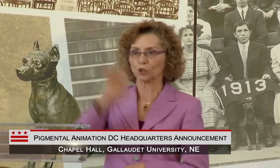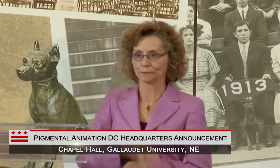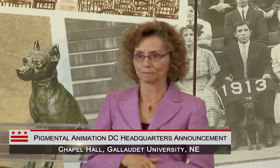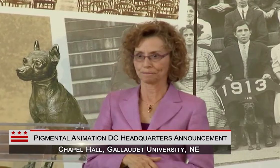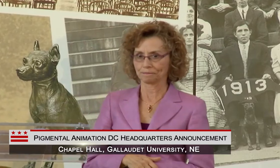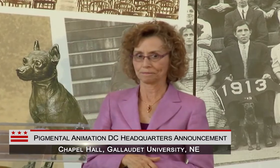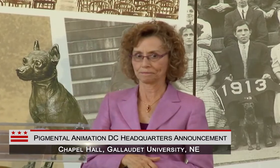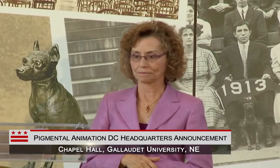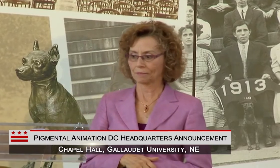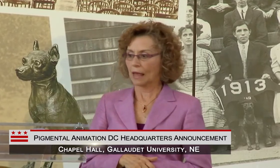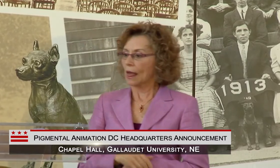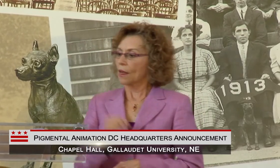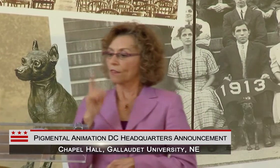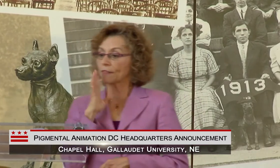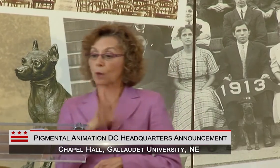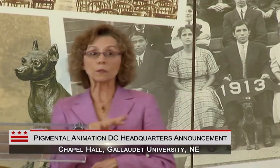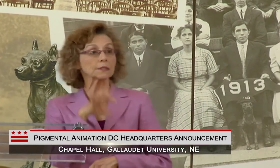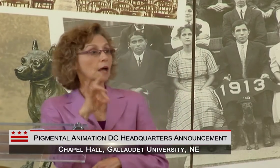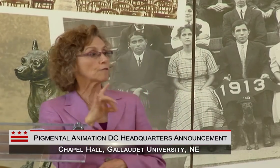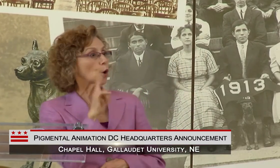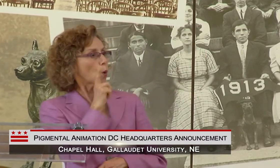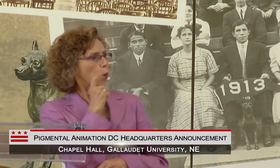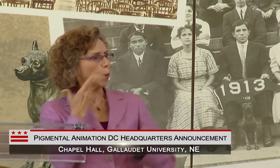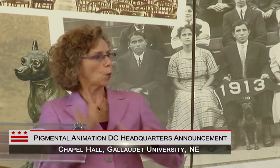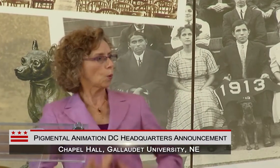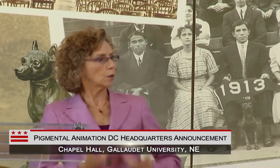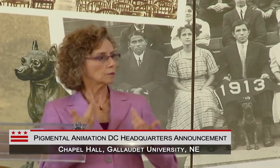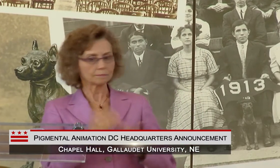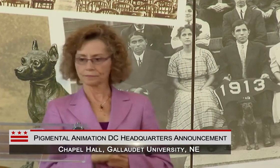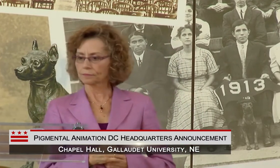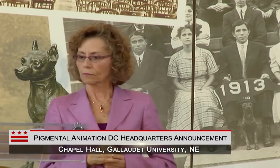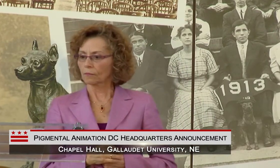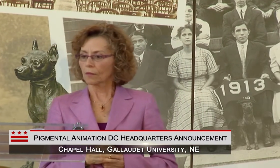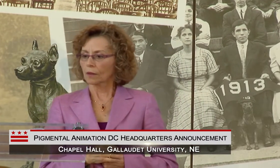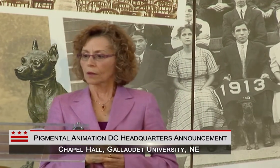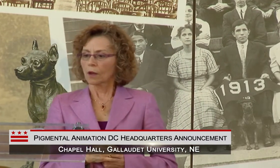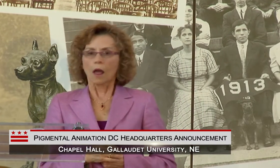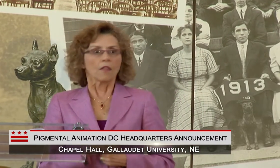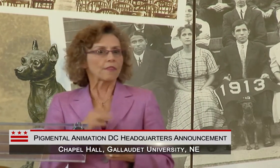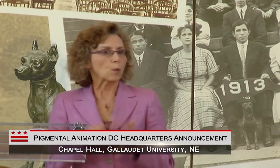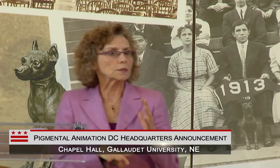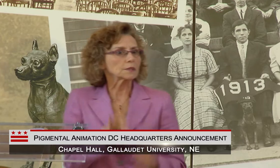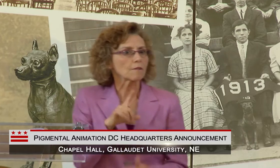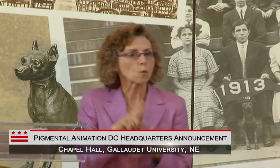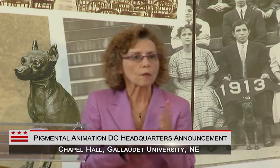NOT ONLY WILL THEY CONNECT, STUDENTS WILL ALSO DISCOVER, STUDENTS WILL COME TO DISCOVER WHO THEY ARE.